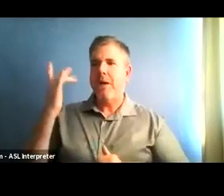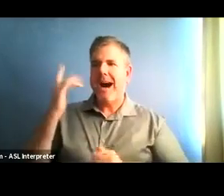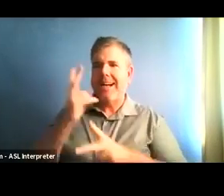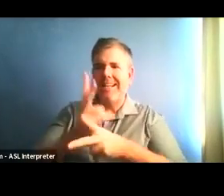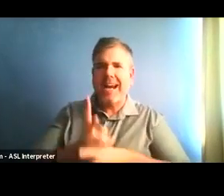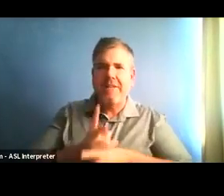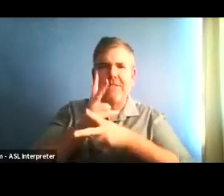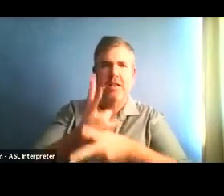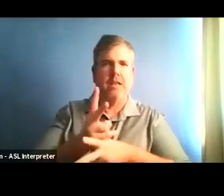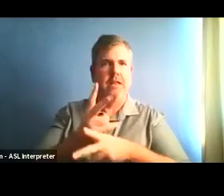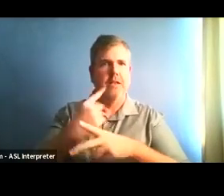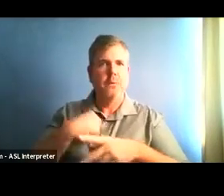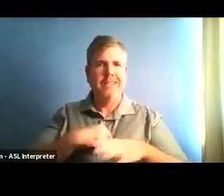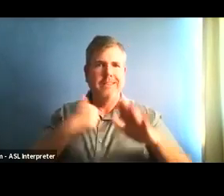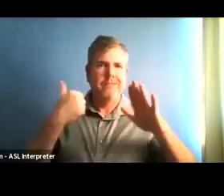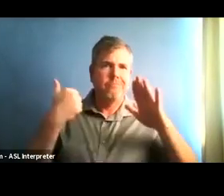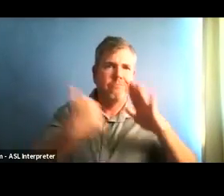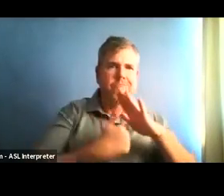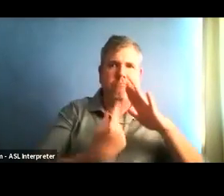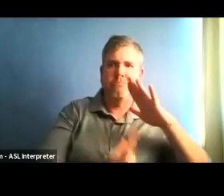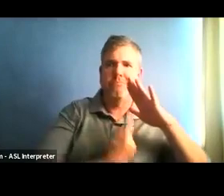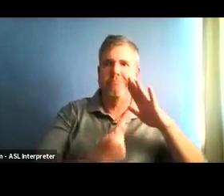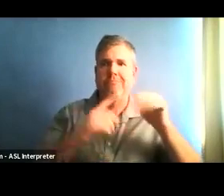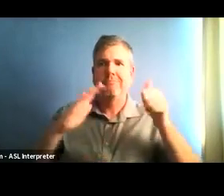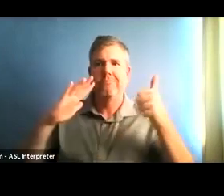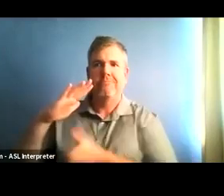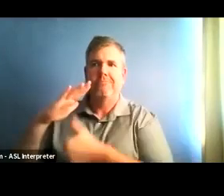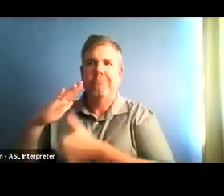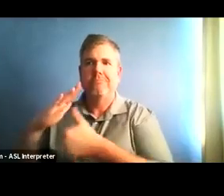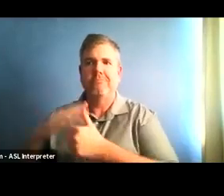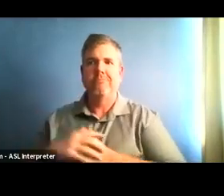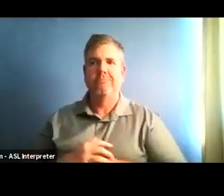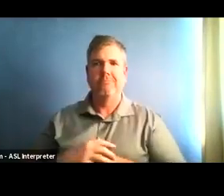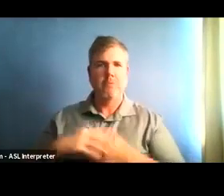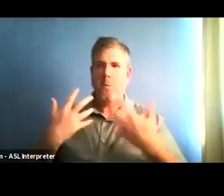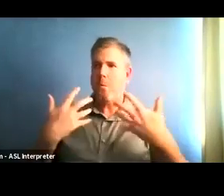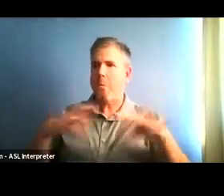Our goal is to offset the dire consequences of covid-19.